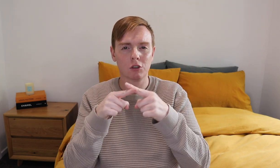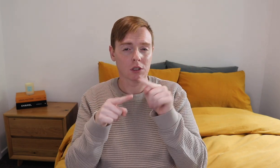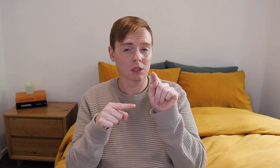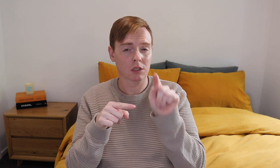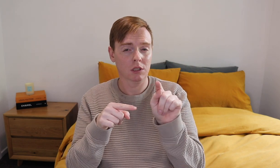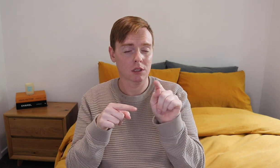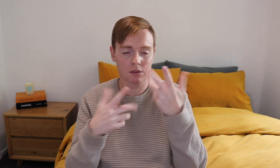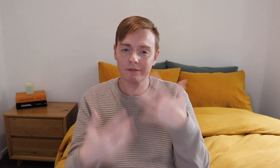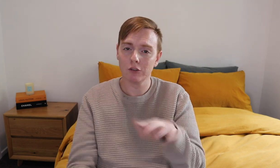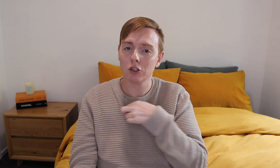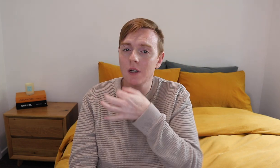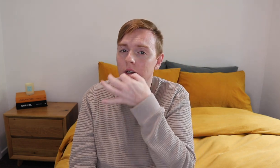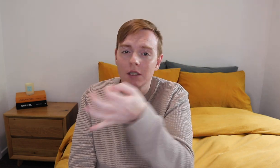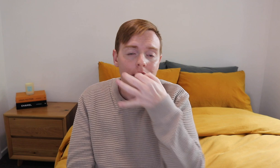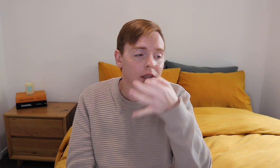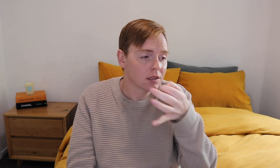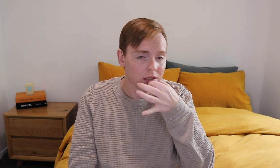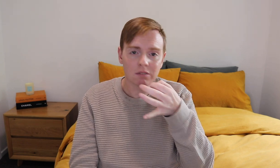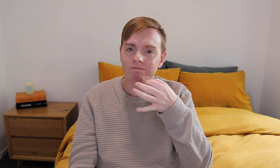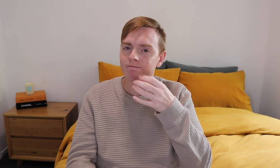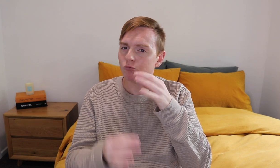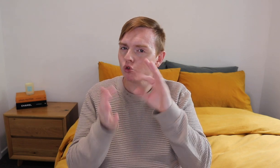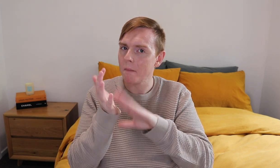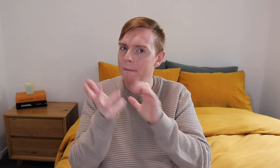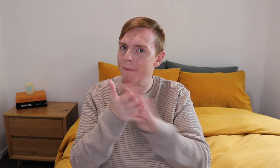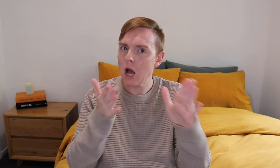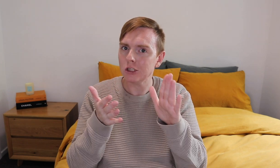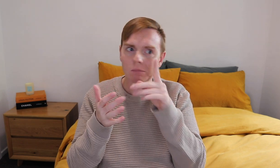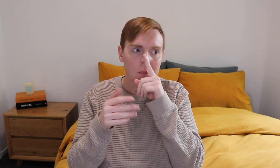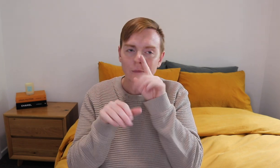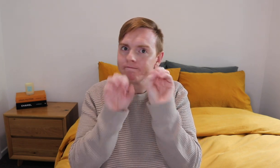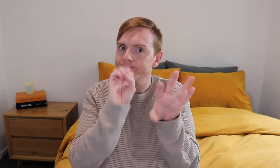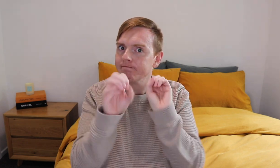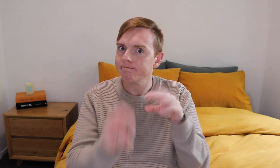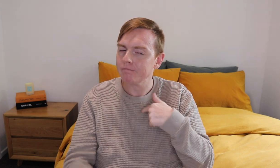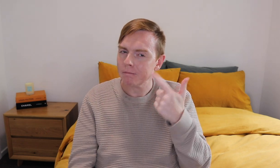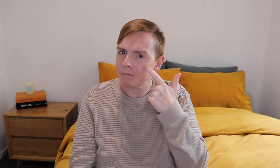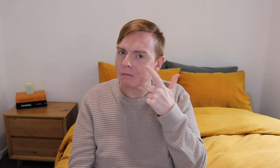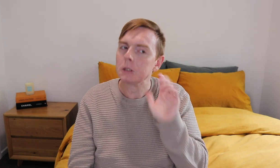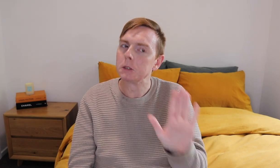I have noticed not much people have asked me questions on the question box,